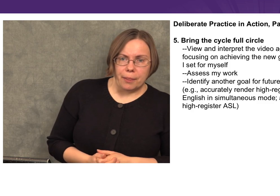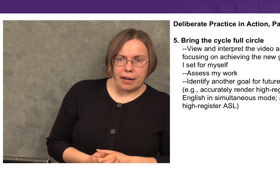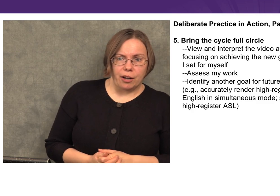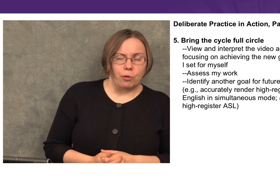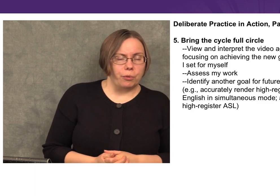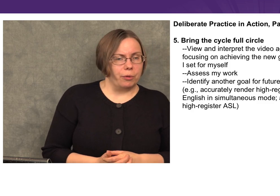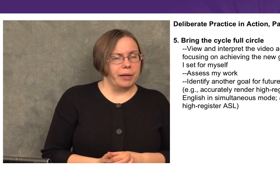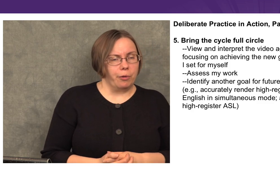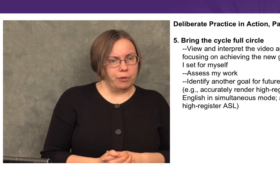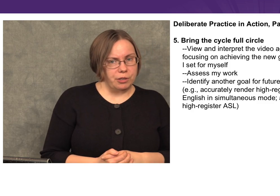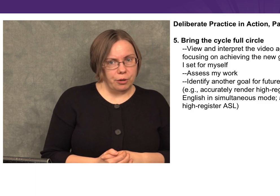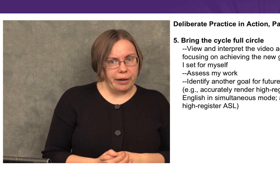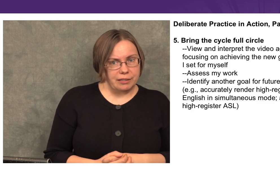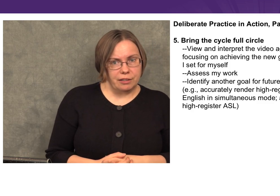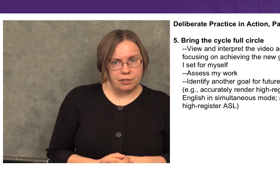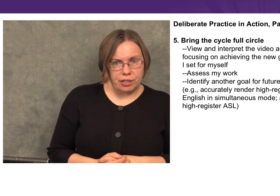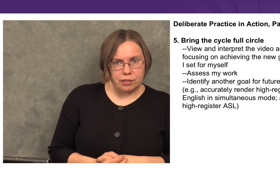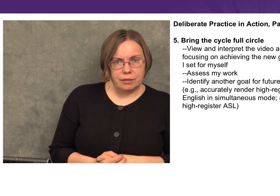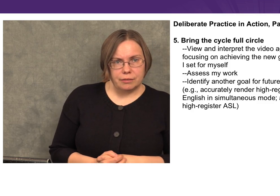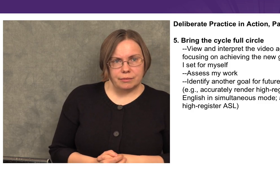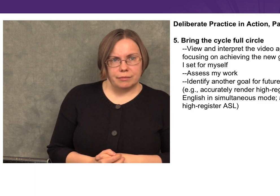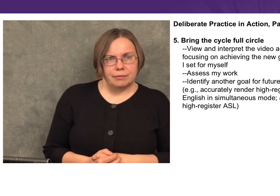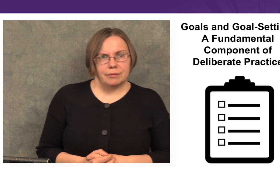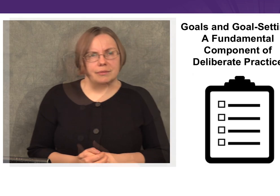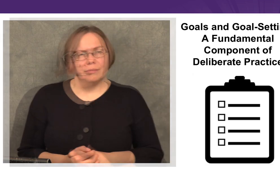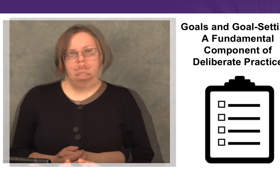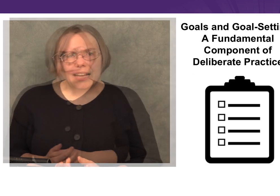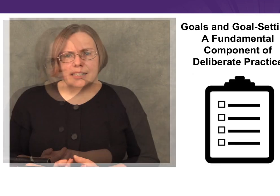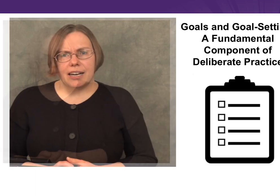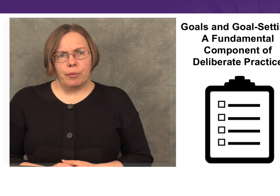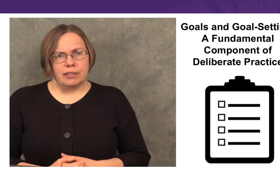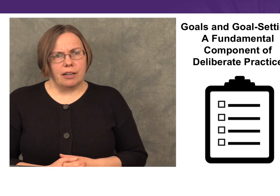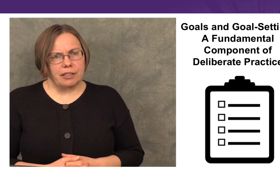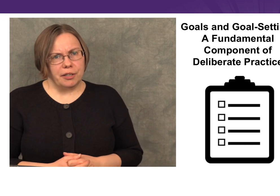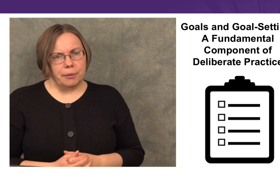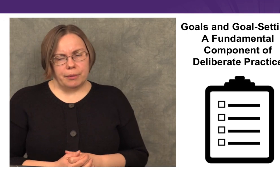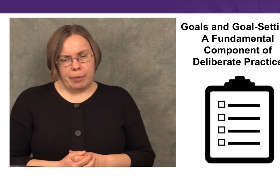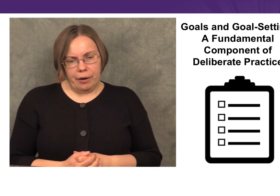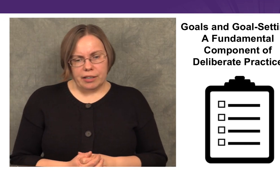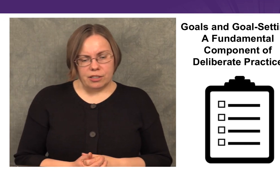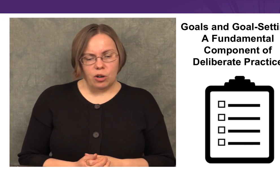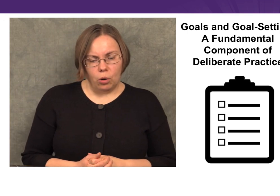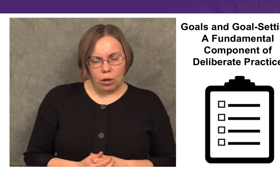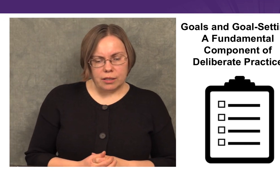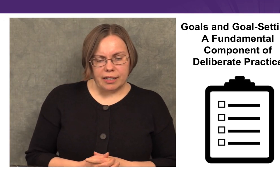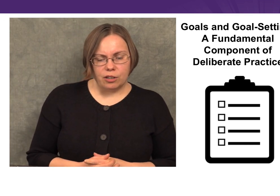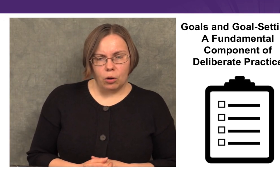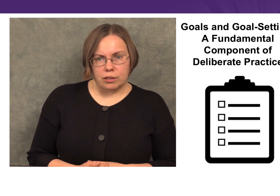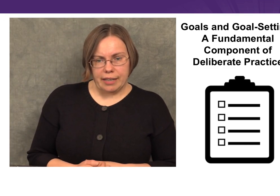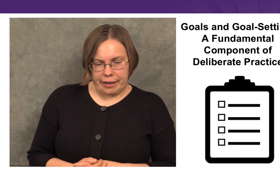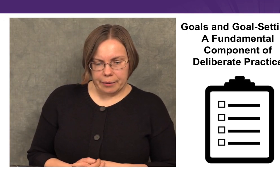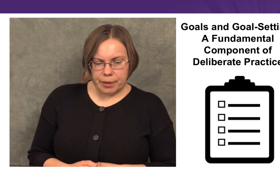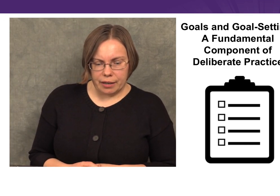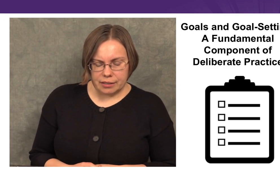that I hope will be hopeful to you as an illustration. The last thing I want to talk to you about is goals and goal setting,